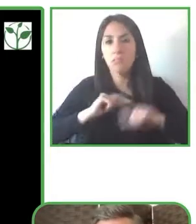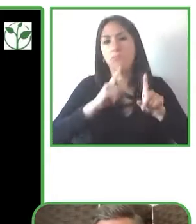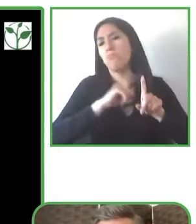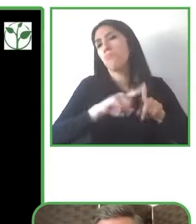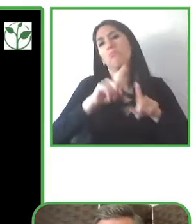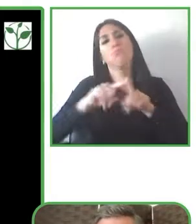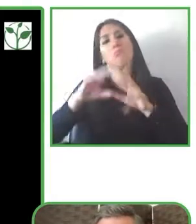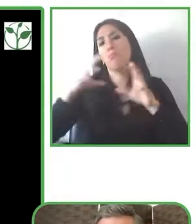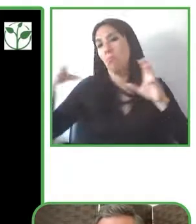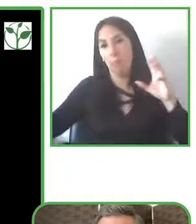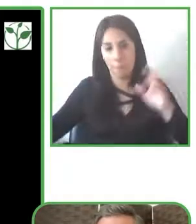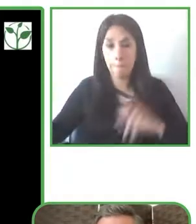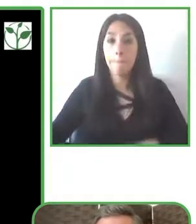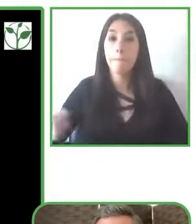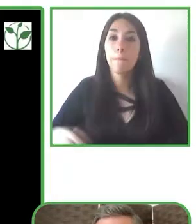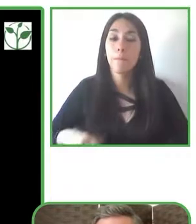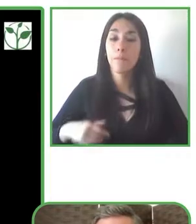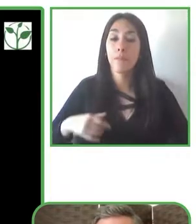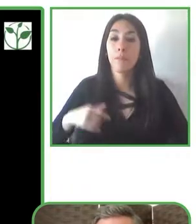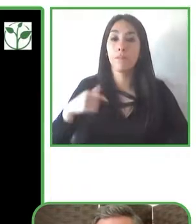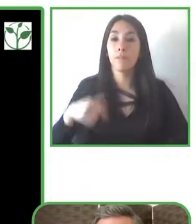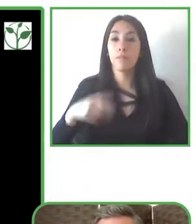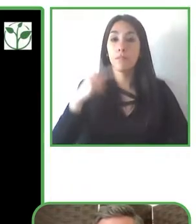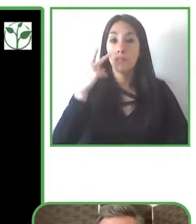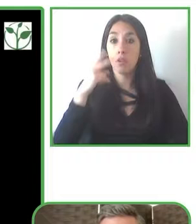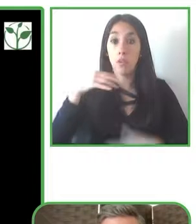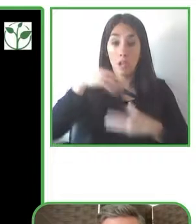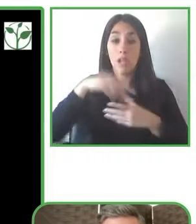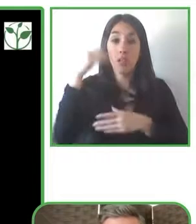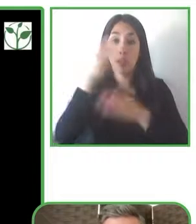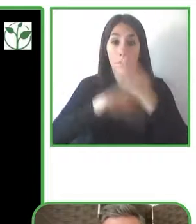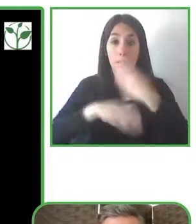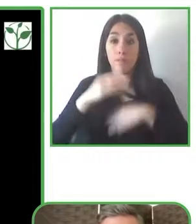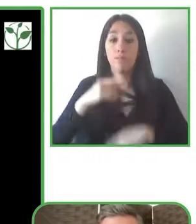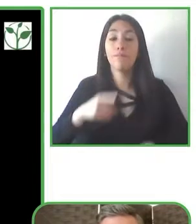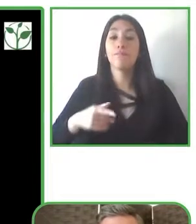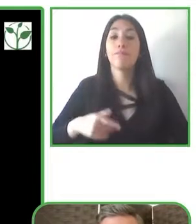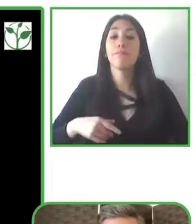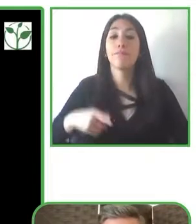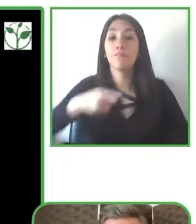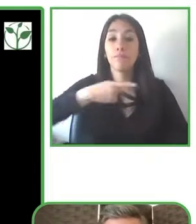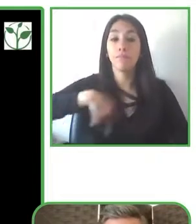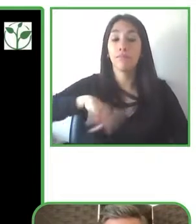transformation program on this presentation is to really consider